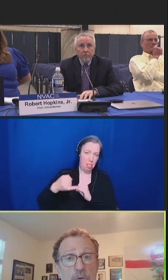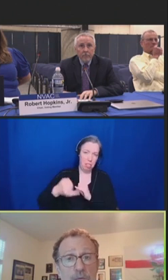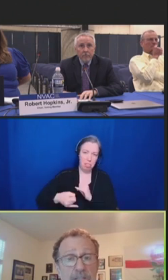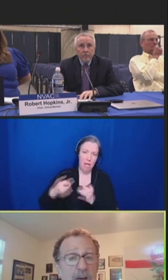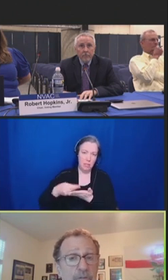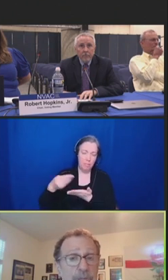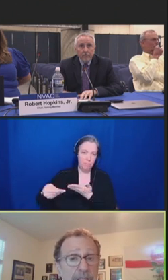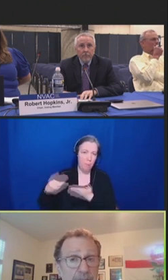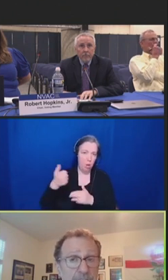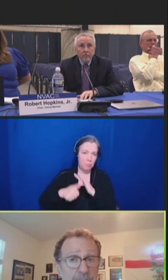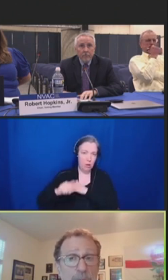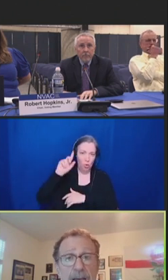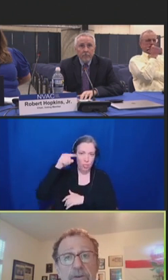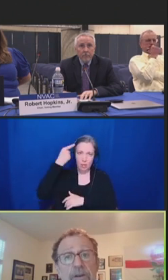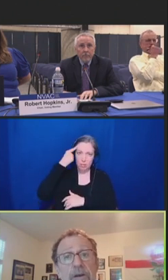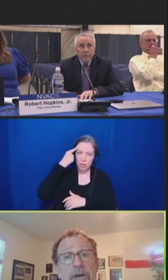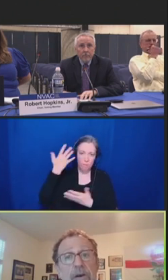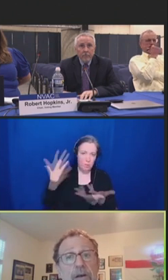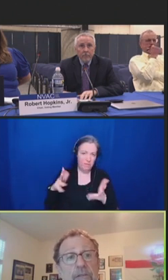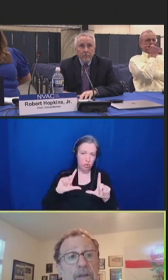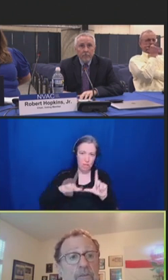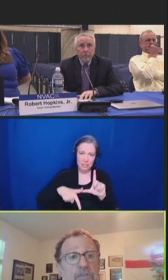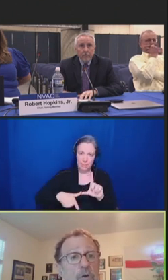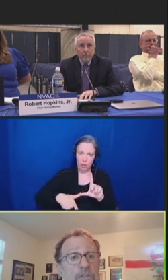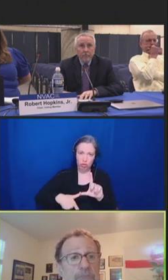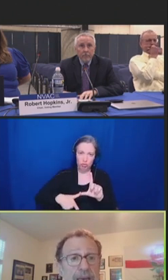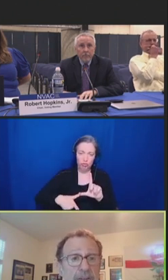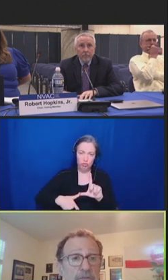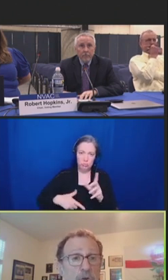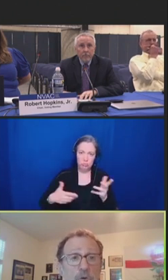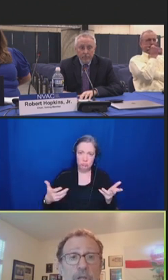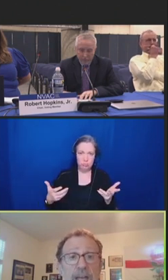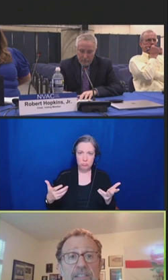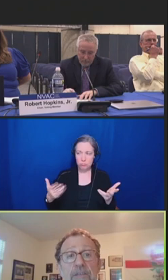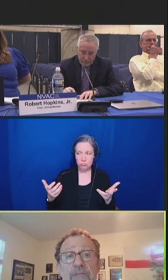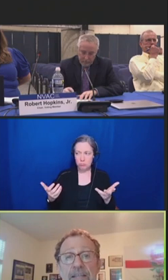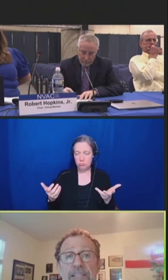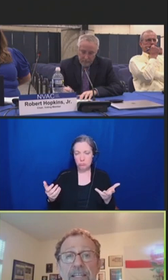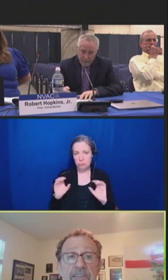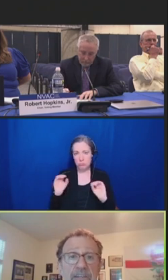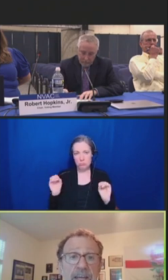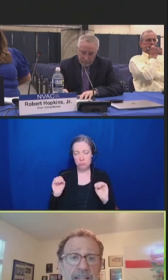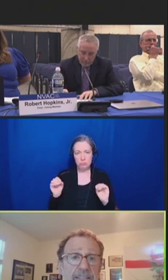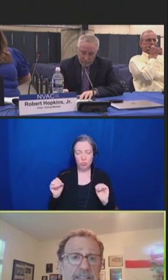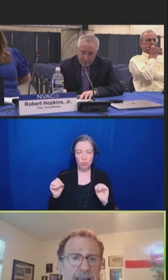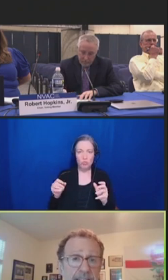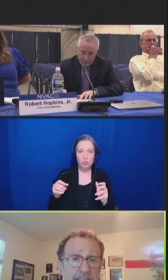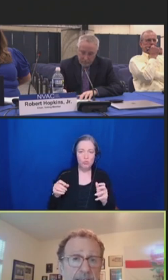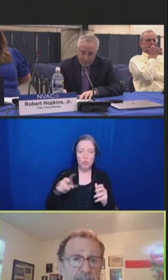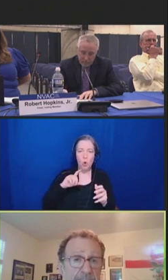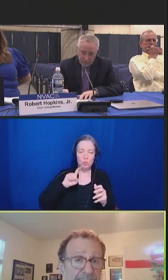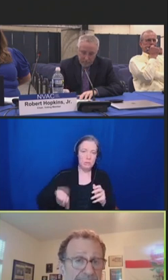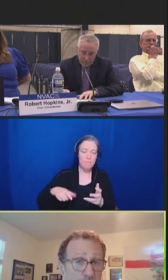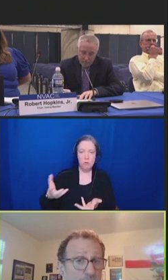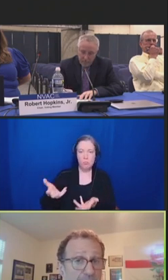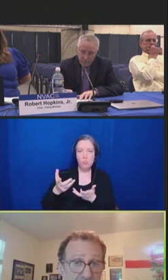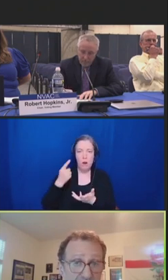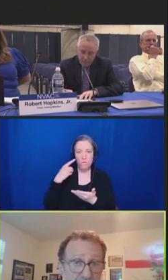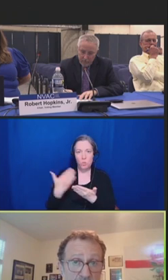US government have expired. There is no demand for new lots of the vaccine in the United States, and they do not intend